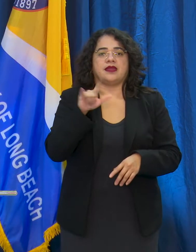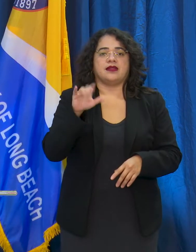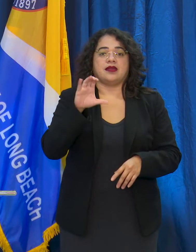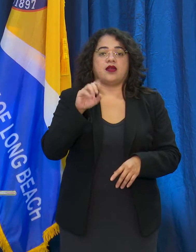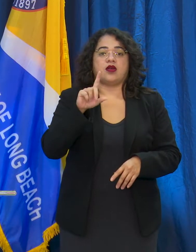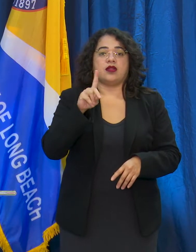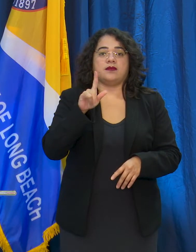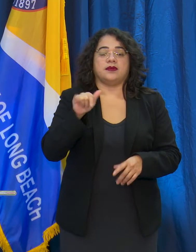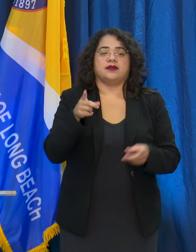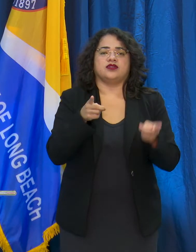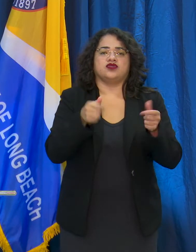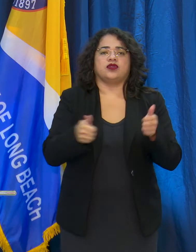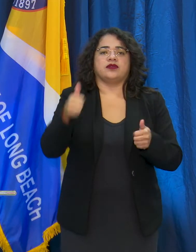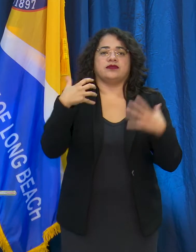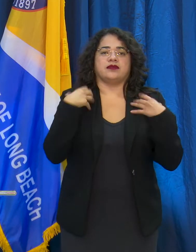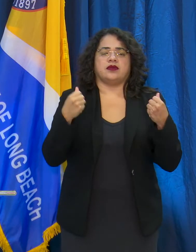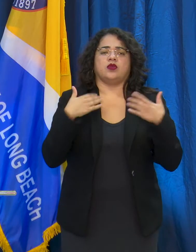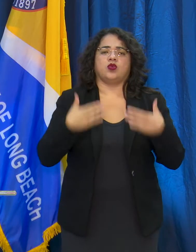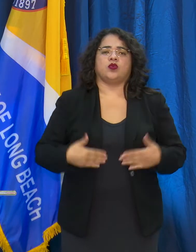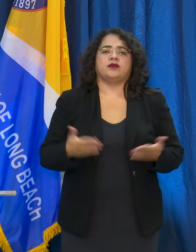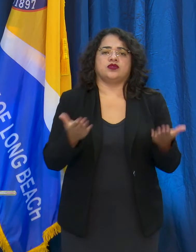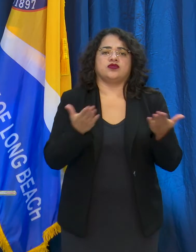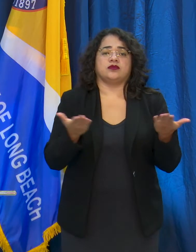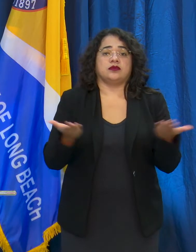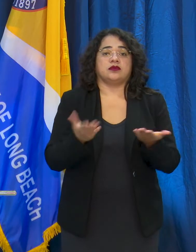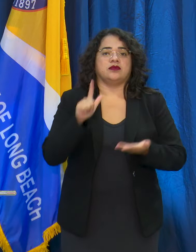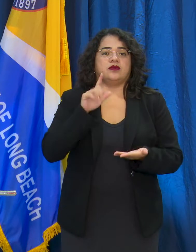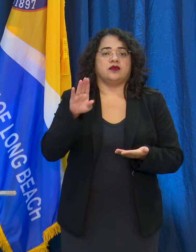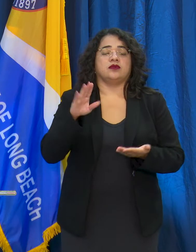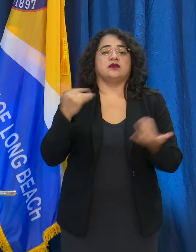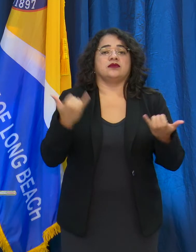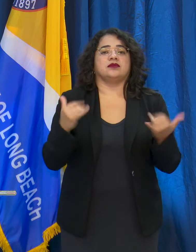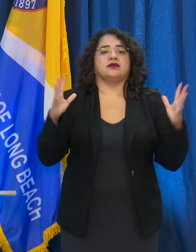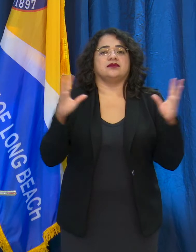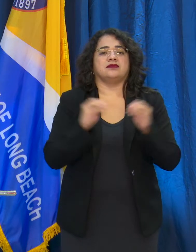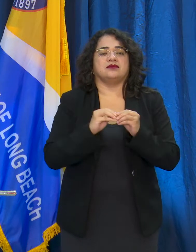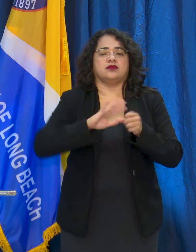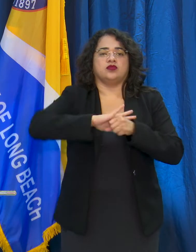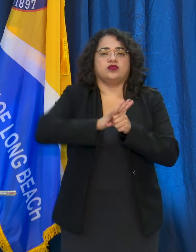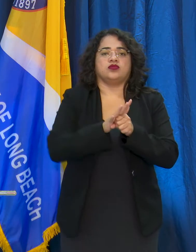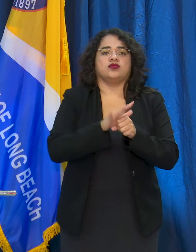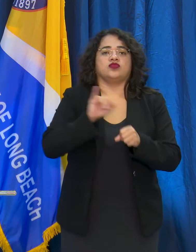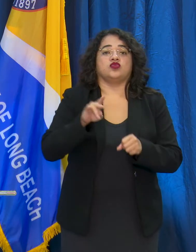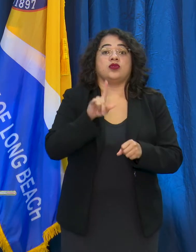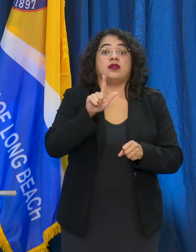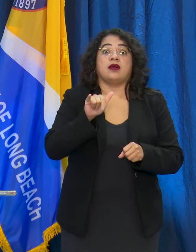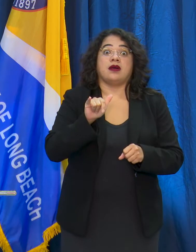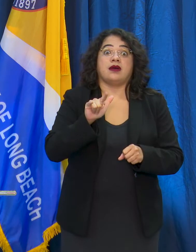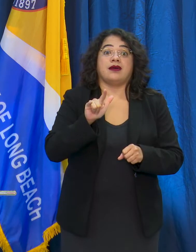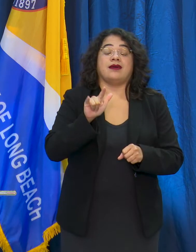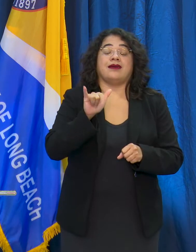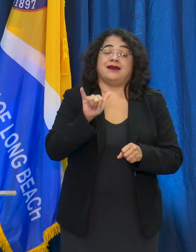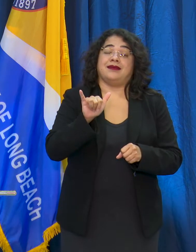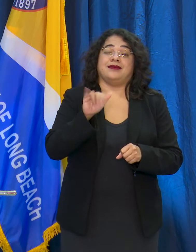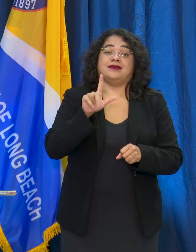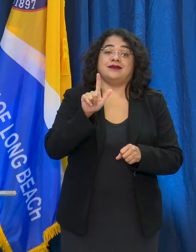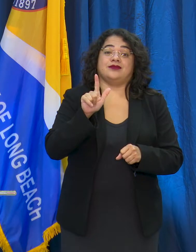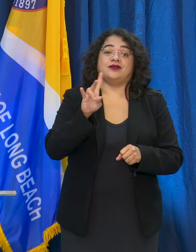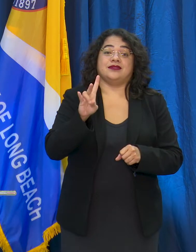for the City of Long Beach. Today is our briefing for July 27, 2020. The Mayor couldn't be with us today. As you know,